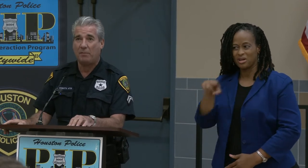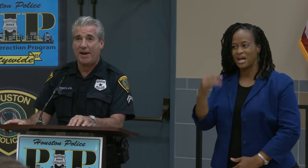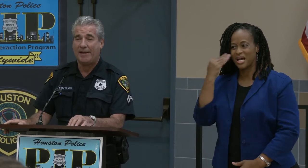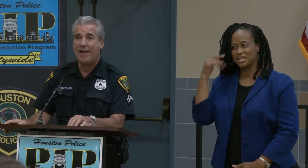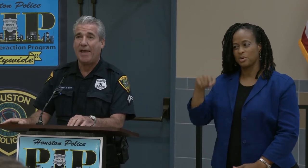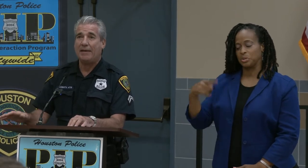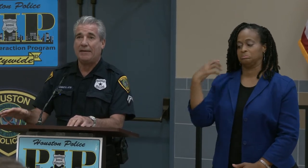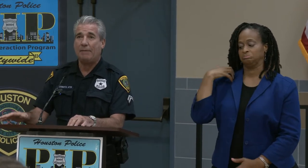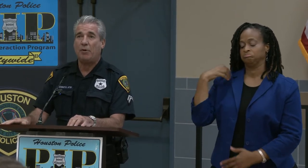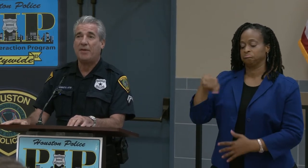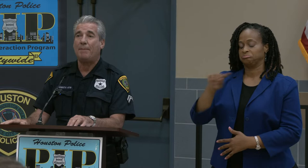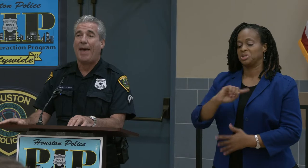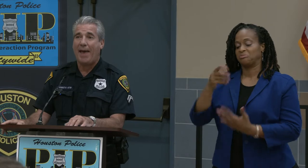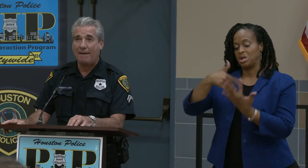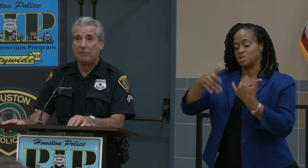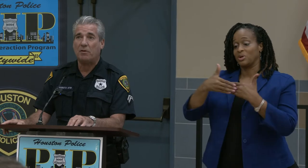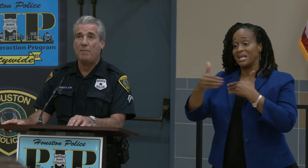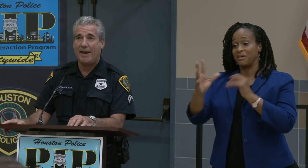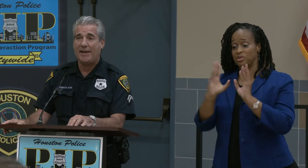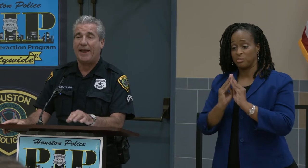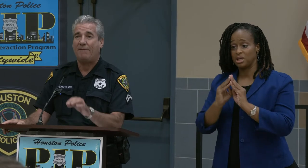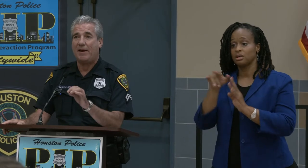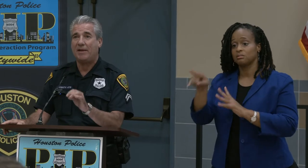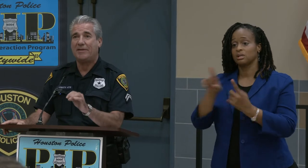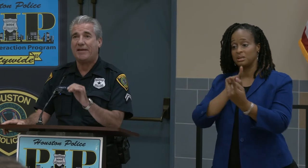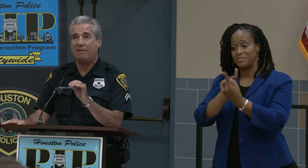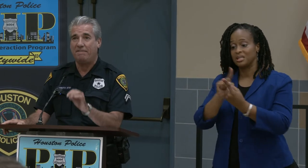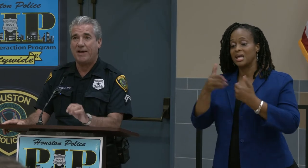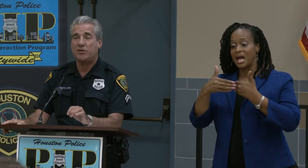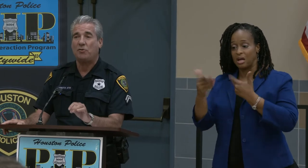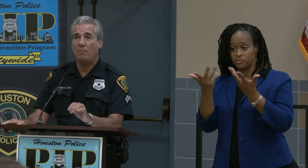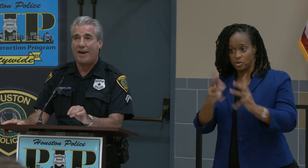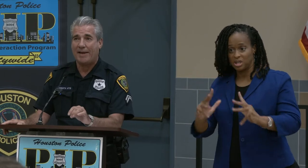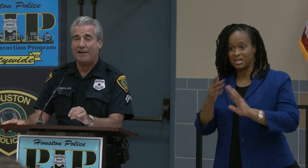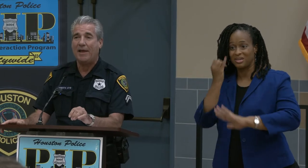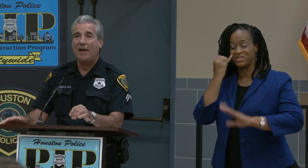the meeting -- get with them after the meeting if it is a divisional meeting,